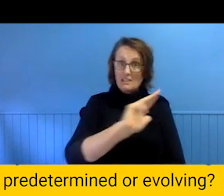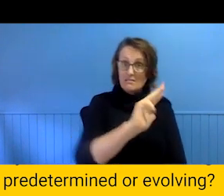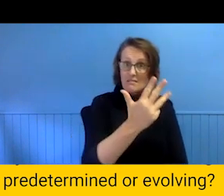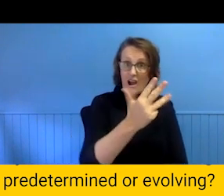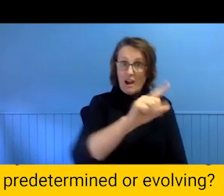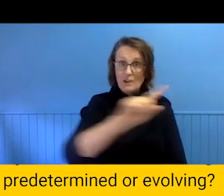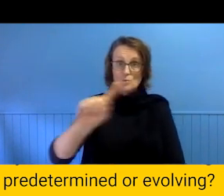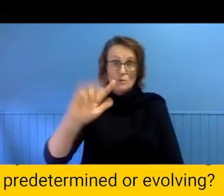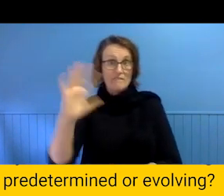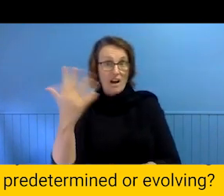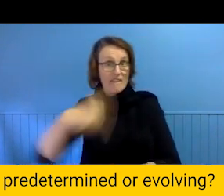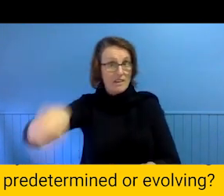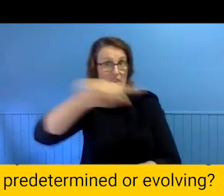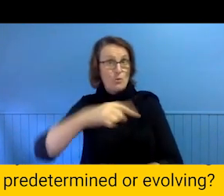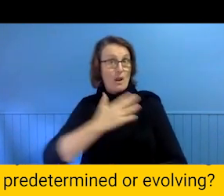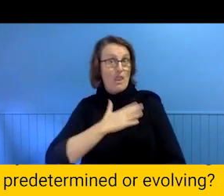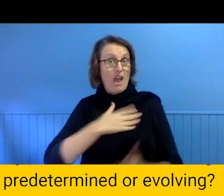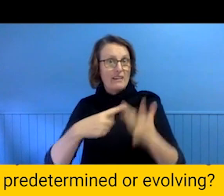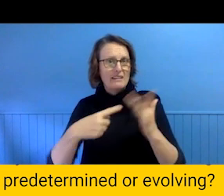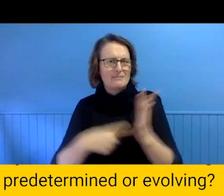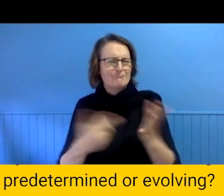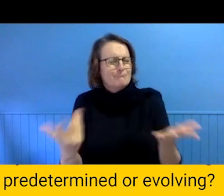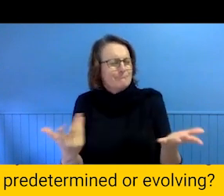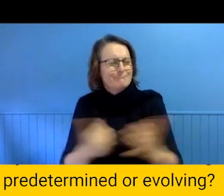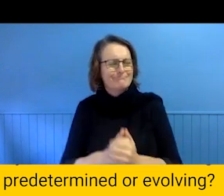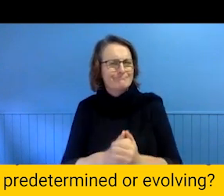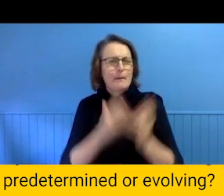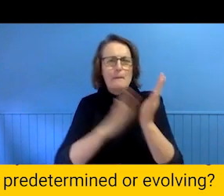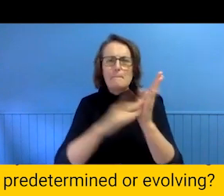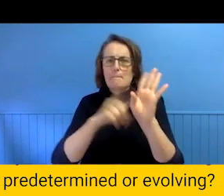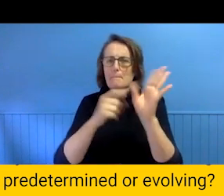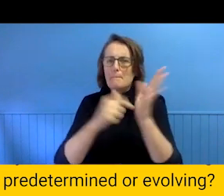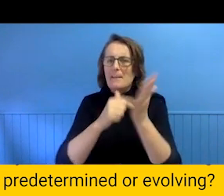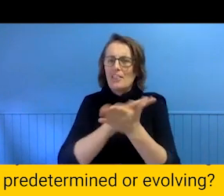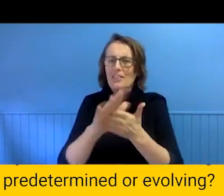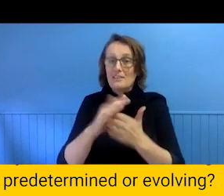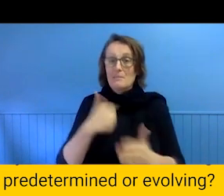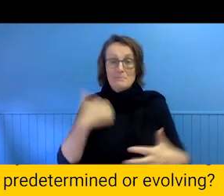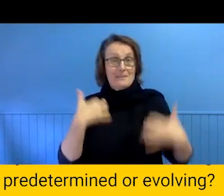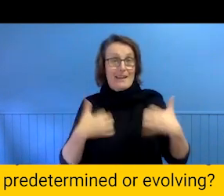works for everyone and I got quite excited when I went to Europe and